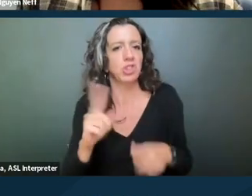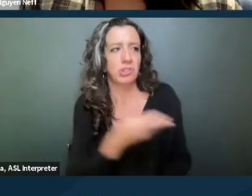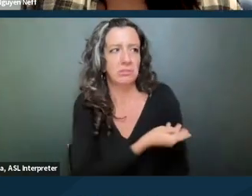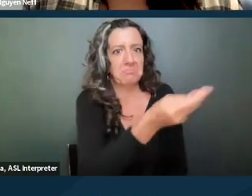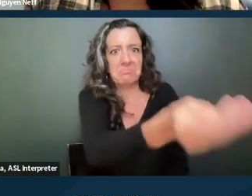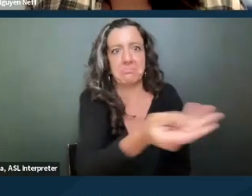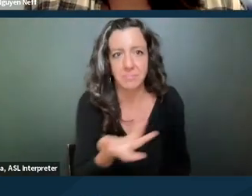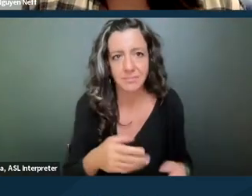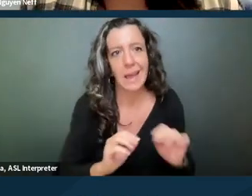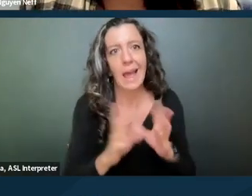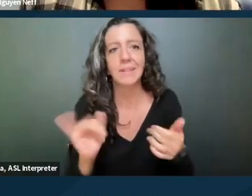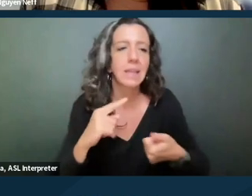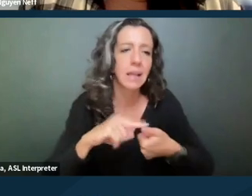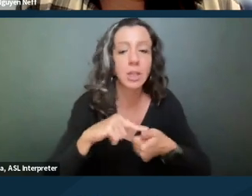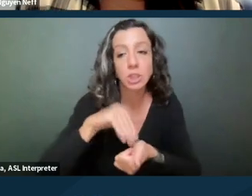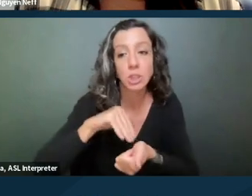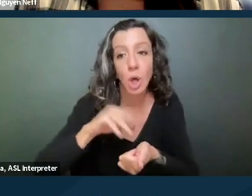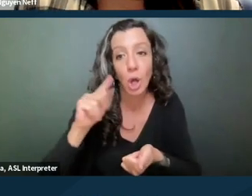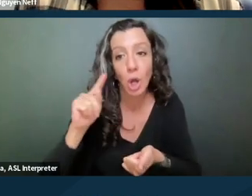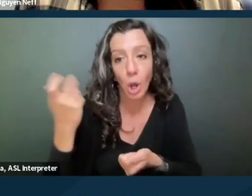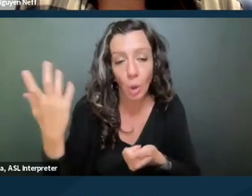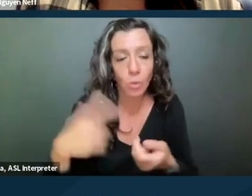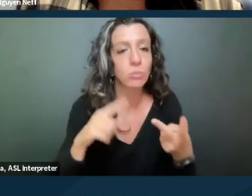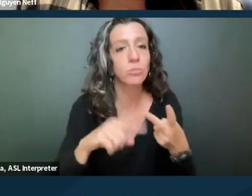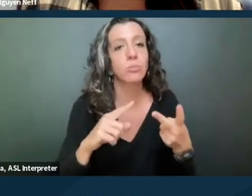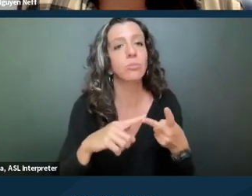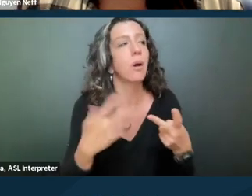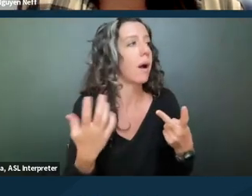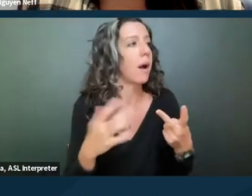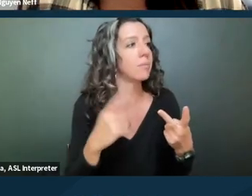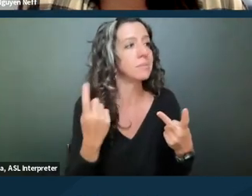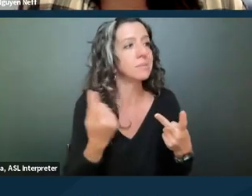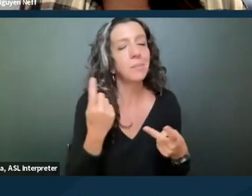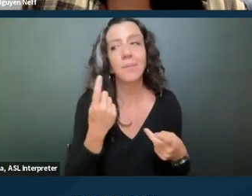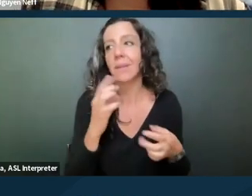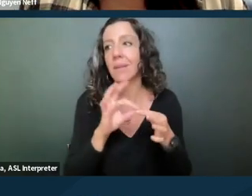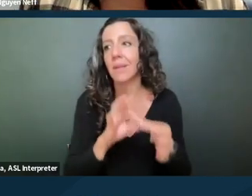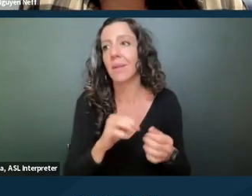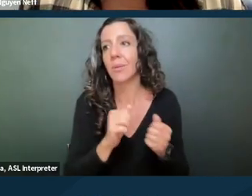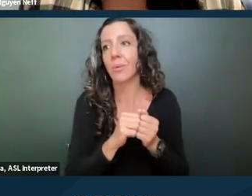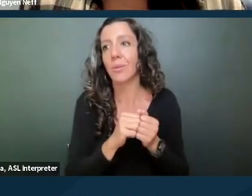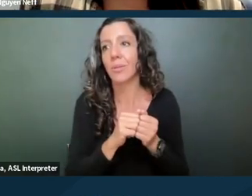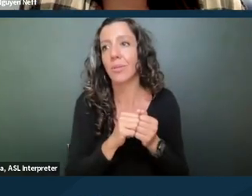So the obvious one being, you know, a doctor's note something around, you know, something related to that.